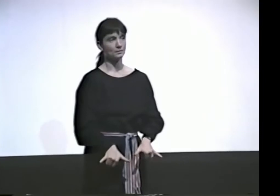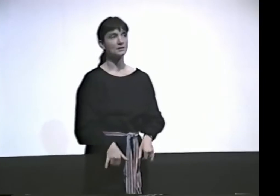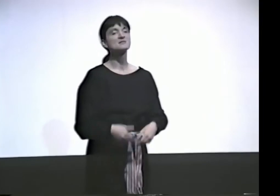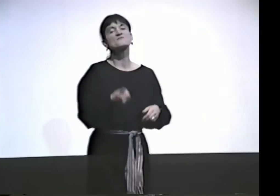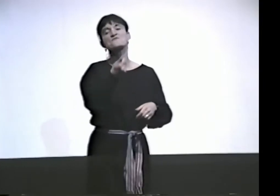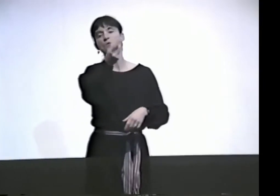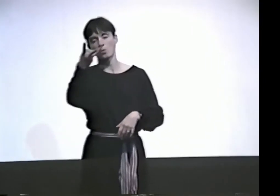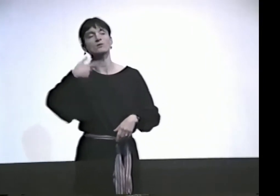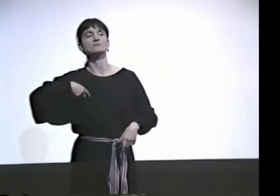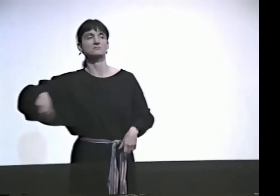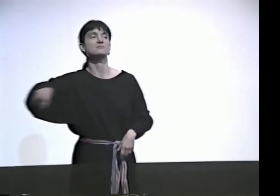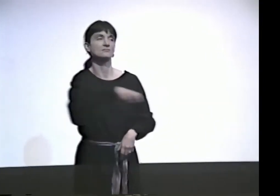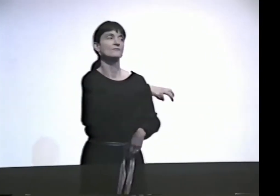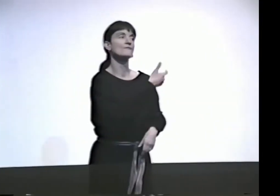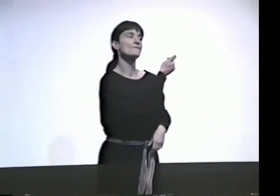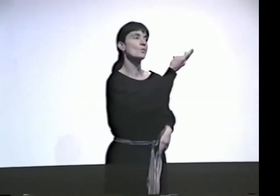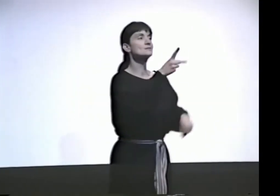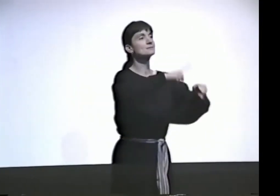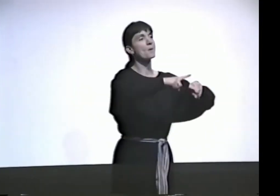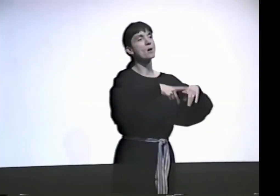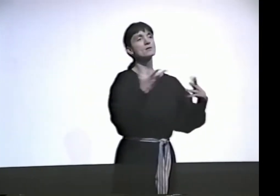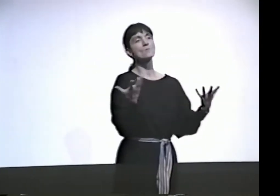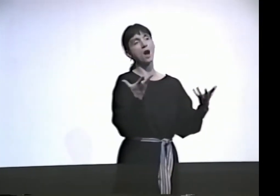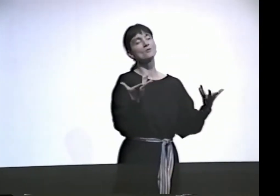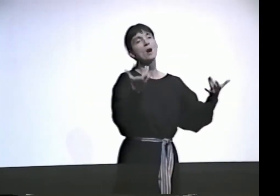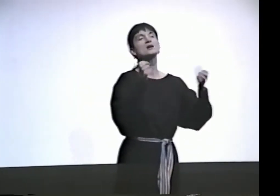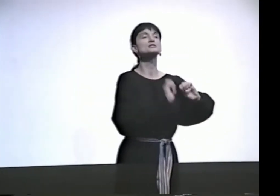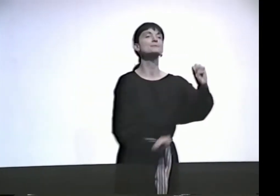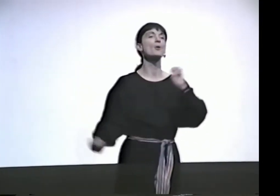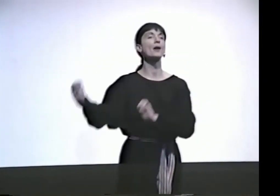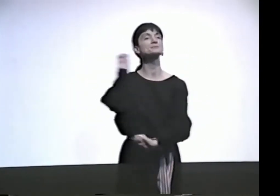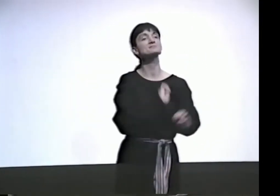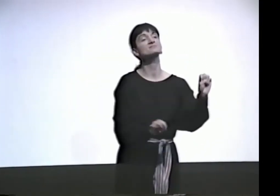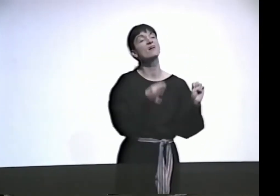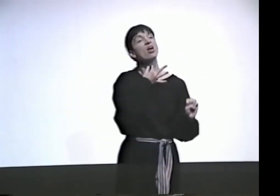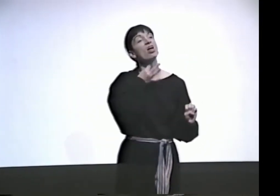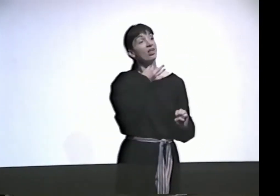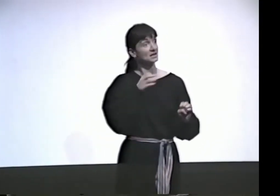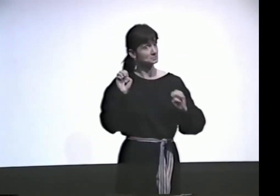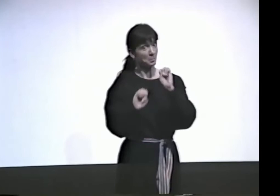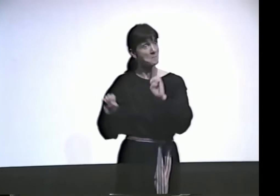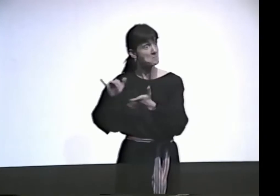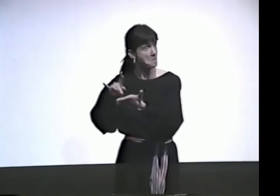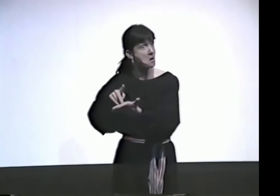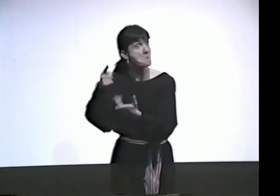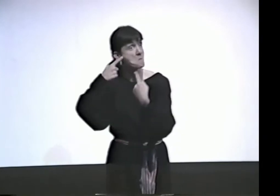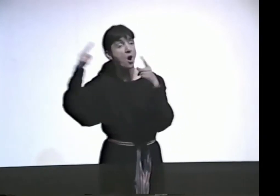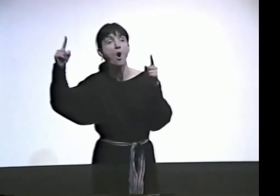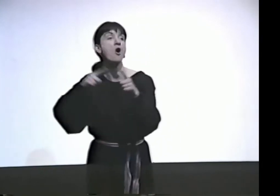MOST OF IT IS IN ONE SPACE. THERE'S A FEW POEMS WHERE I MOVE AROUND A LOT. MAYBE I'M EXPERIMENTING, SEEING HOW THEY WORK,